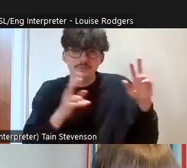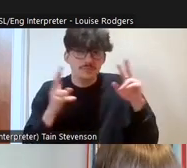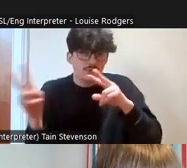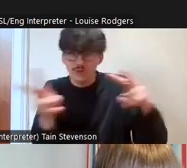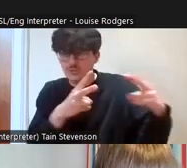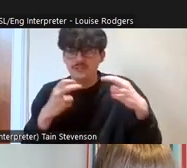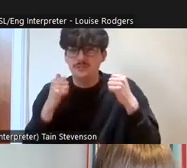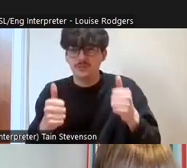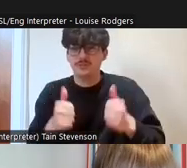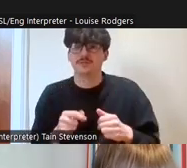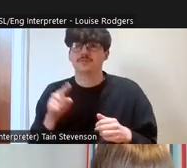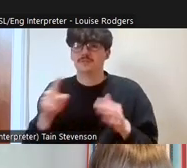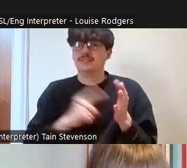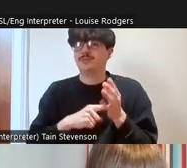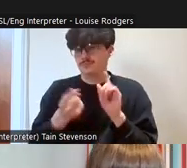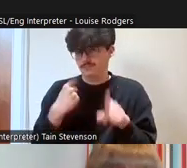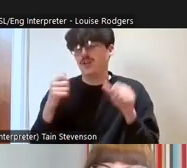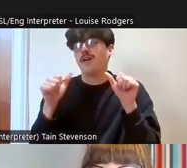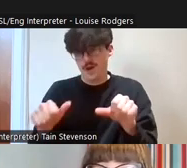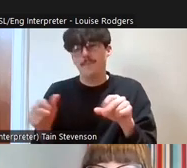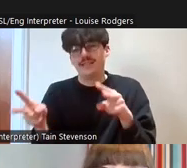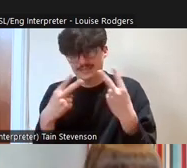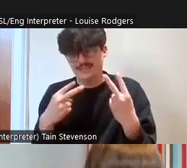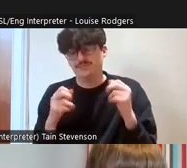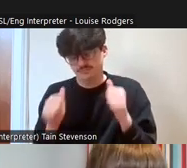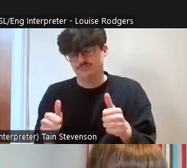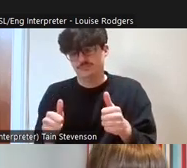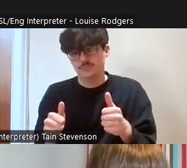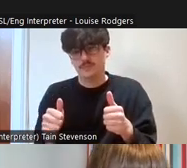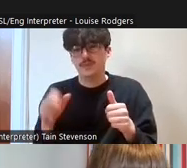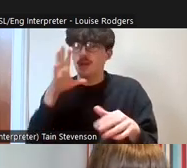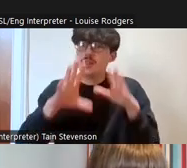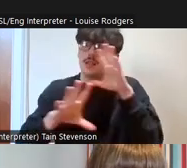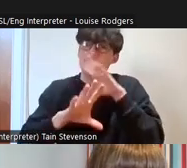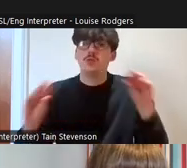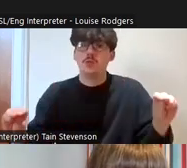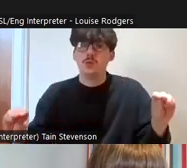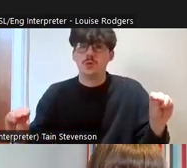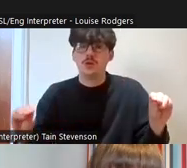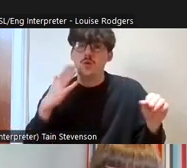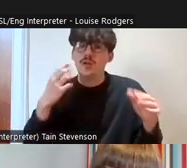I can absolutely see this and also just to let everybody know that when Robert's finished there's